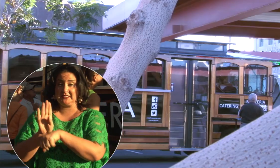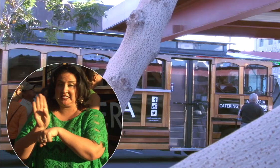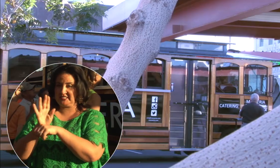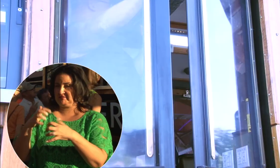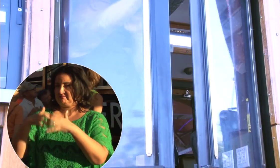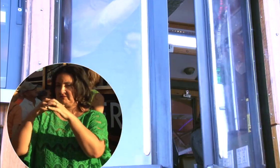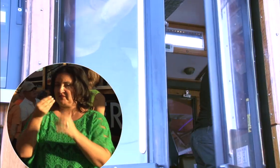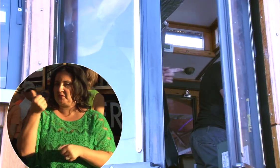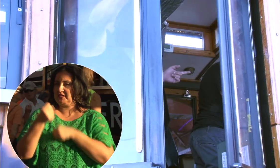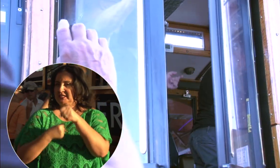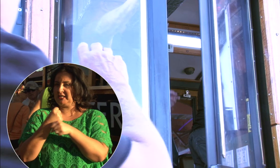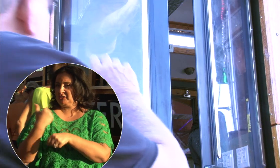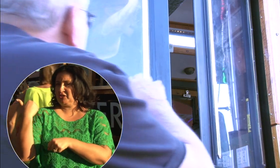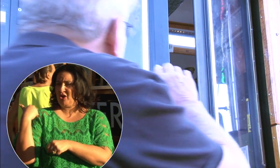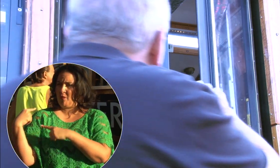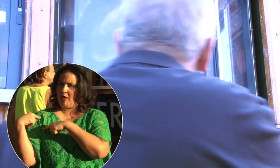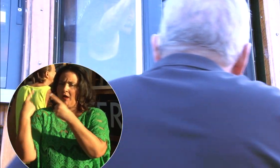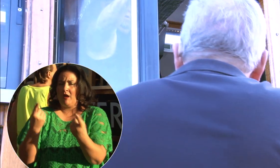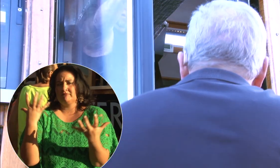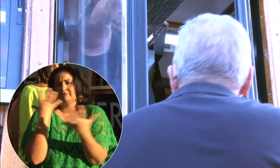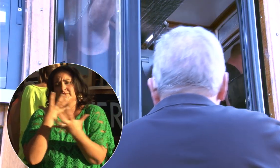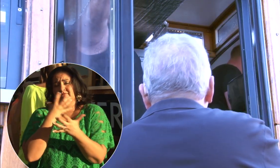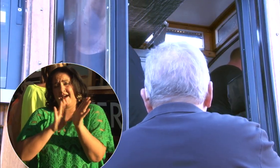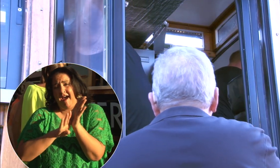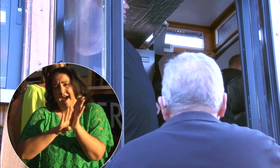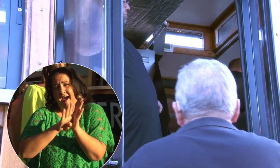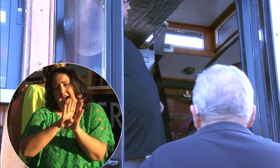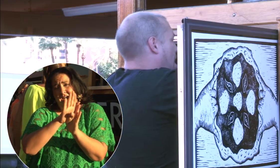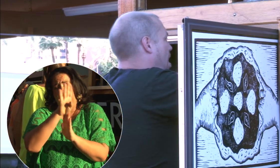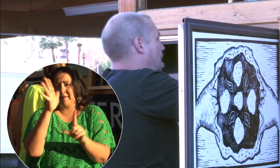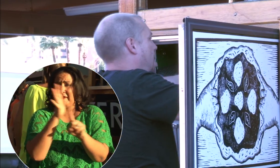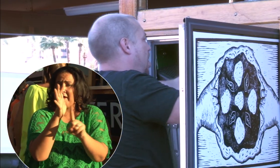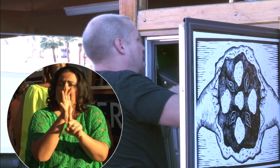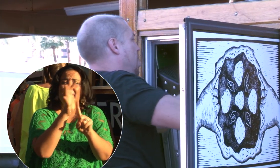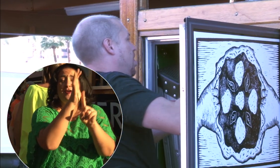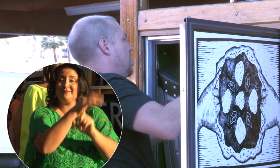They set up shop a few years back and their business has been thriving ever since.